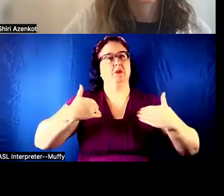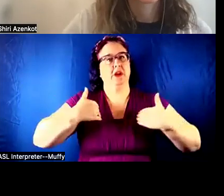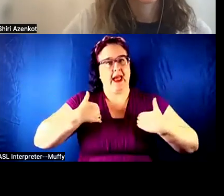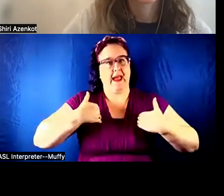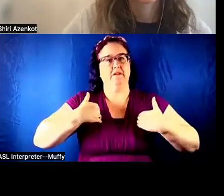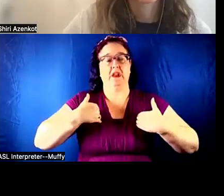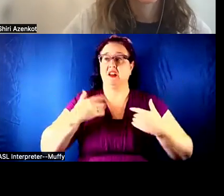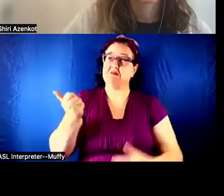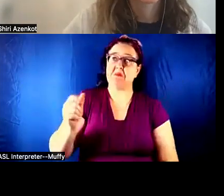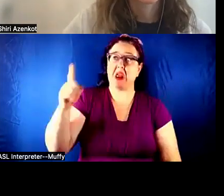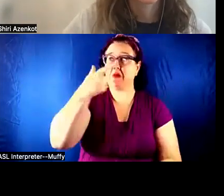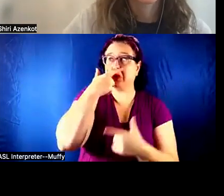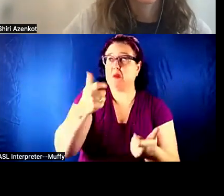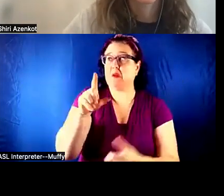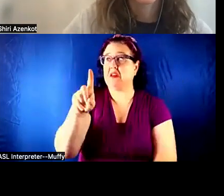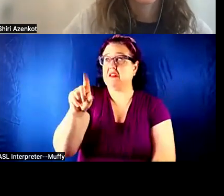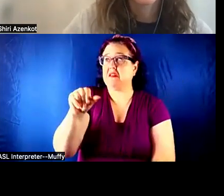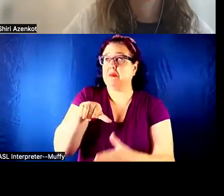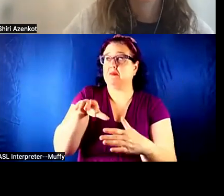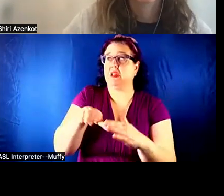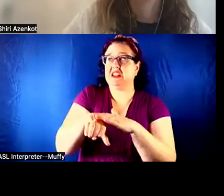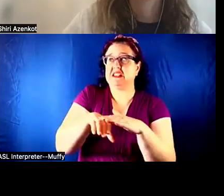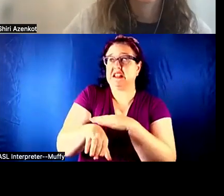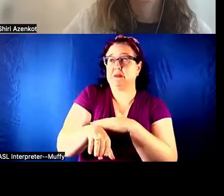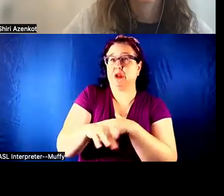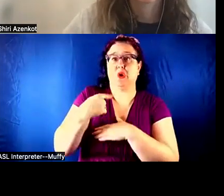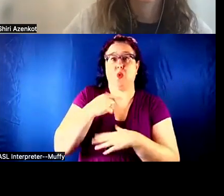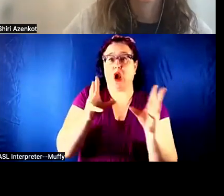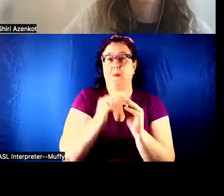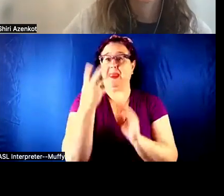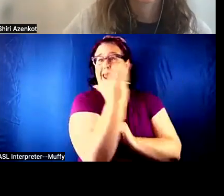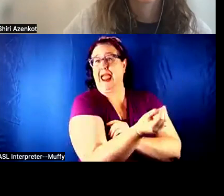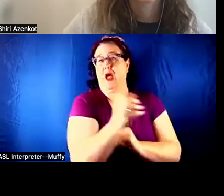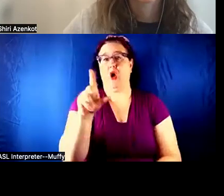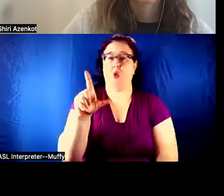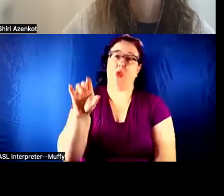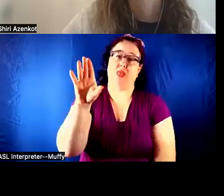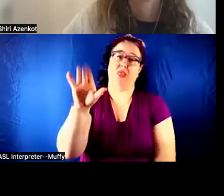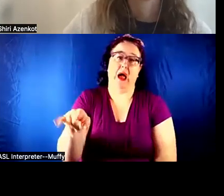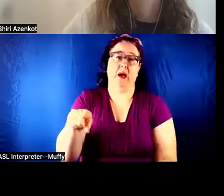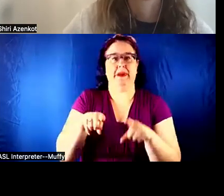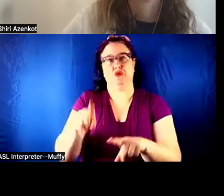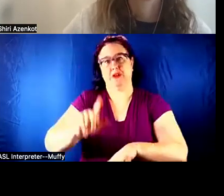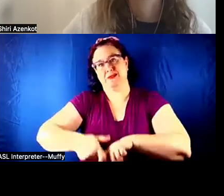who is interested in accessibility, we are going to meet here, so we can just network."